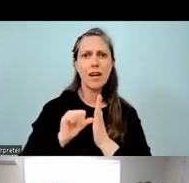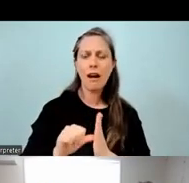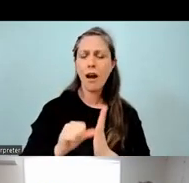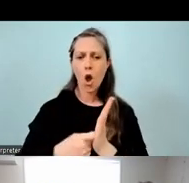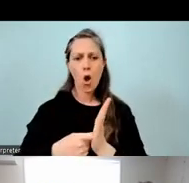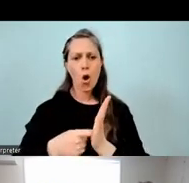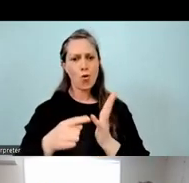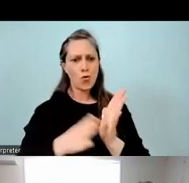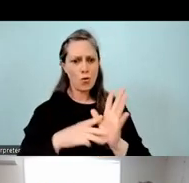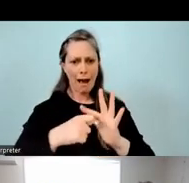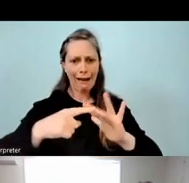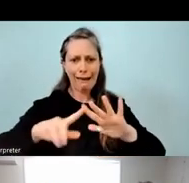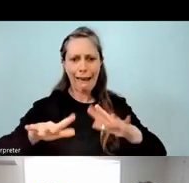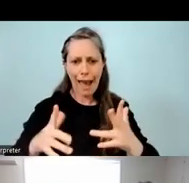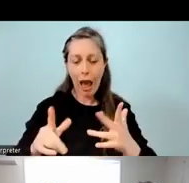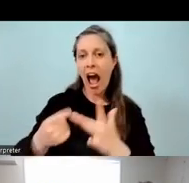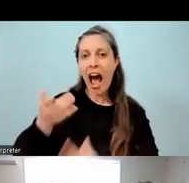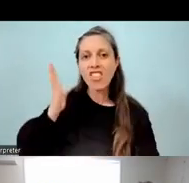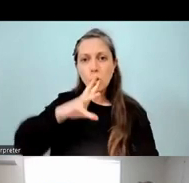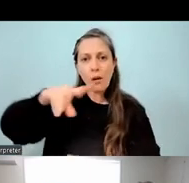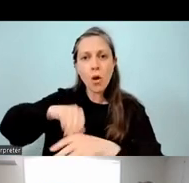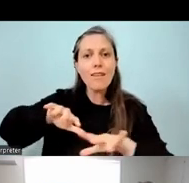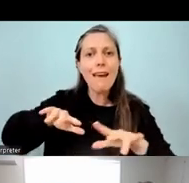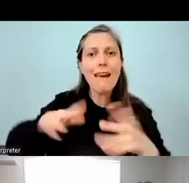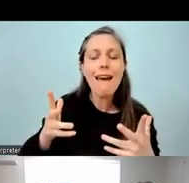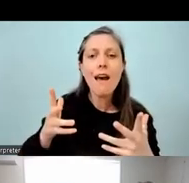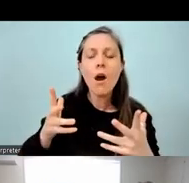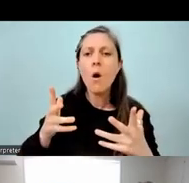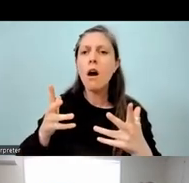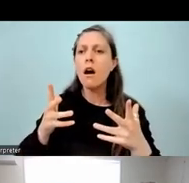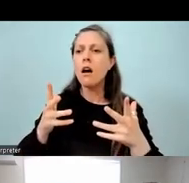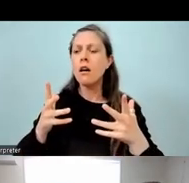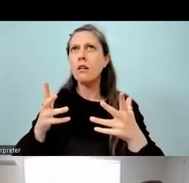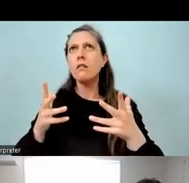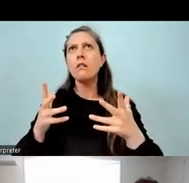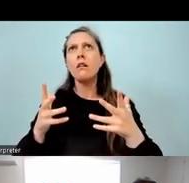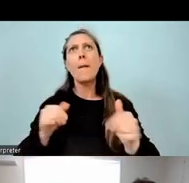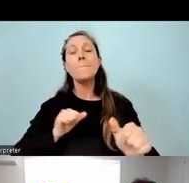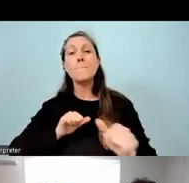and how does the rest of the school get involved, and what does best practise look like